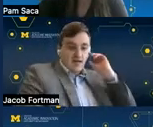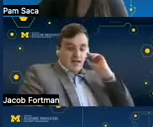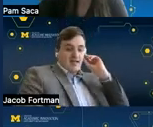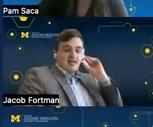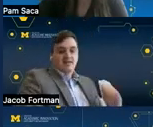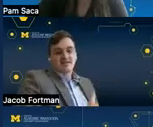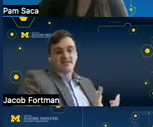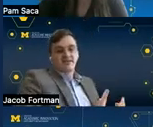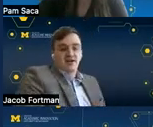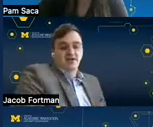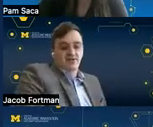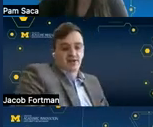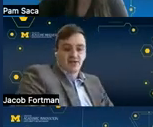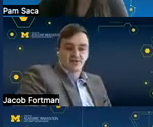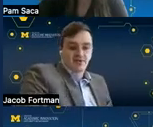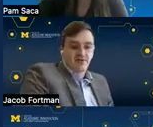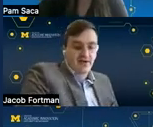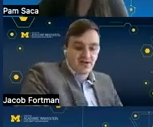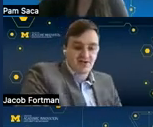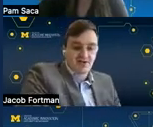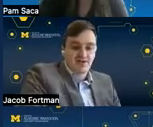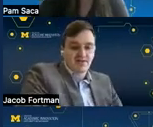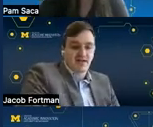and then this idea of grounded learning is also really foundational to us